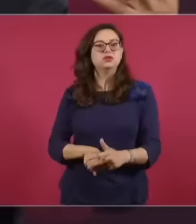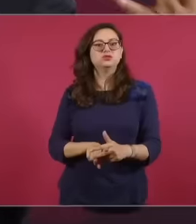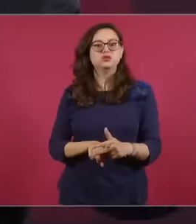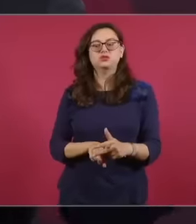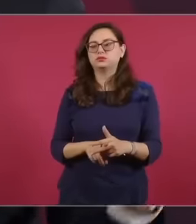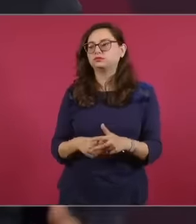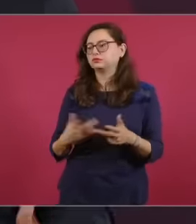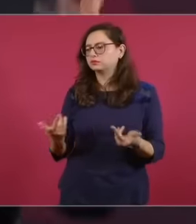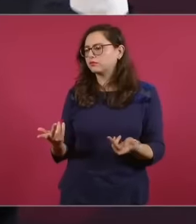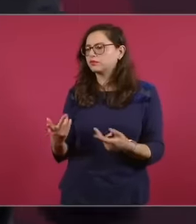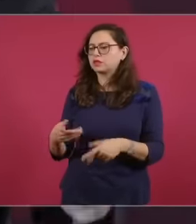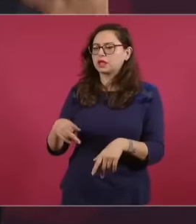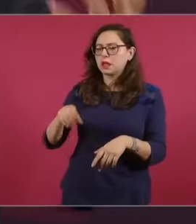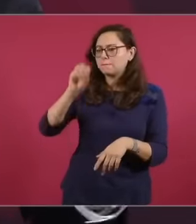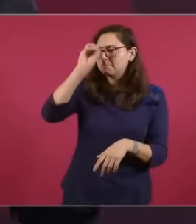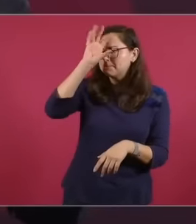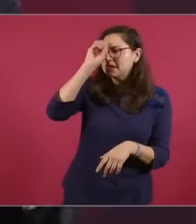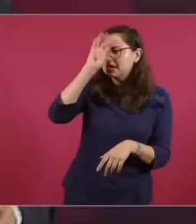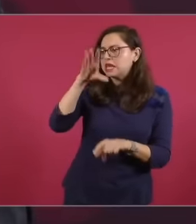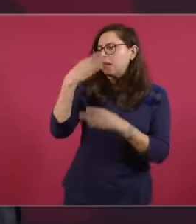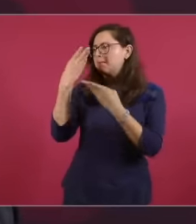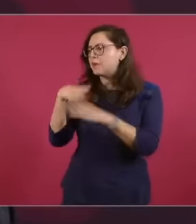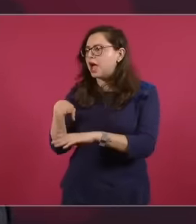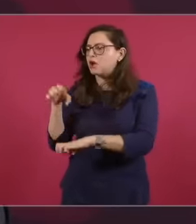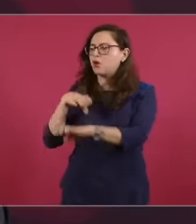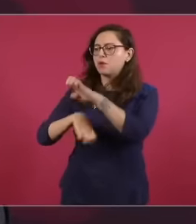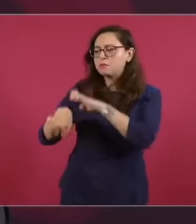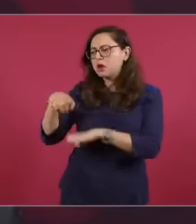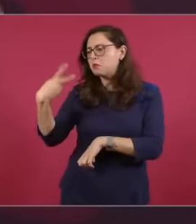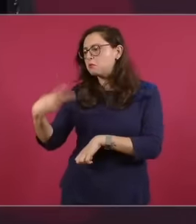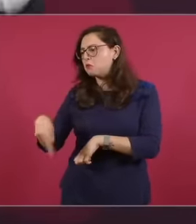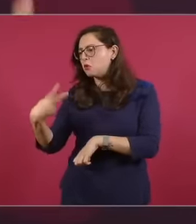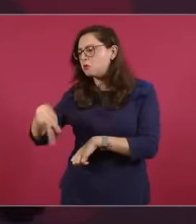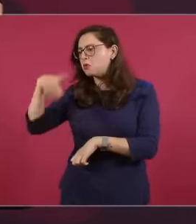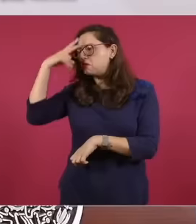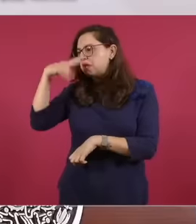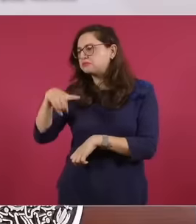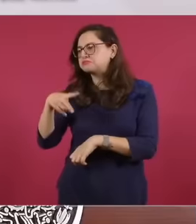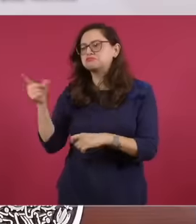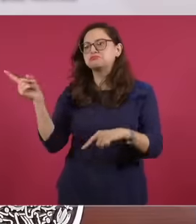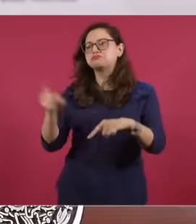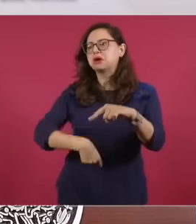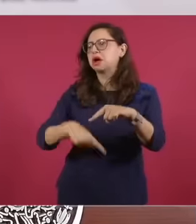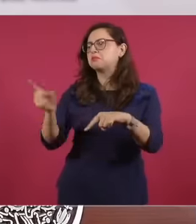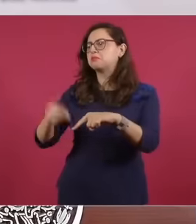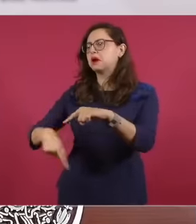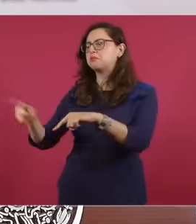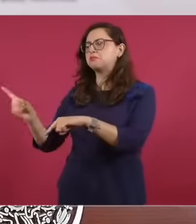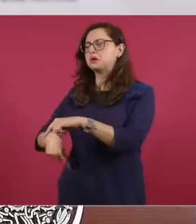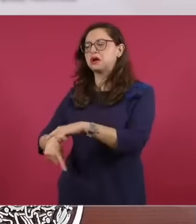nation looted Mexico like never before in